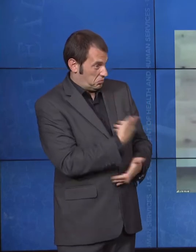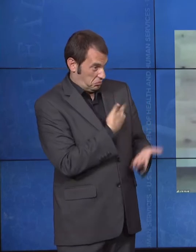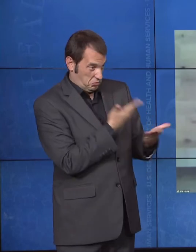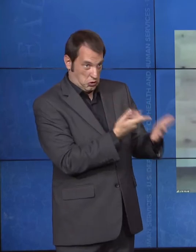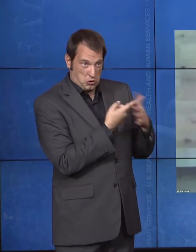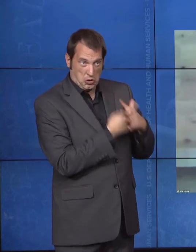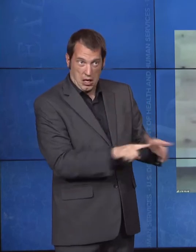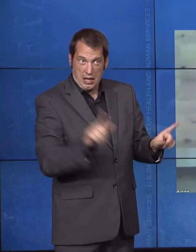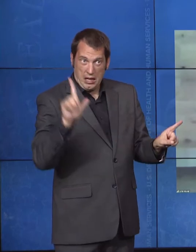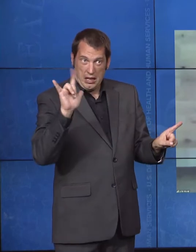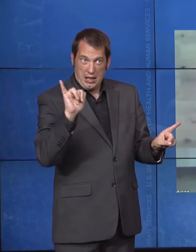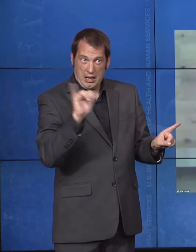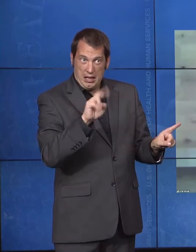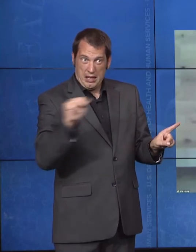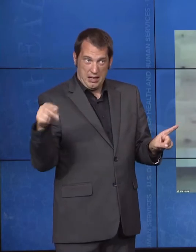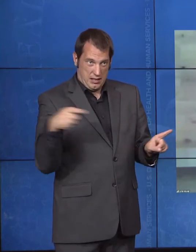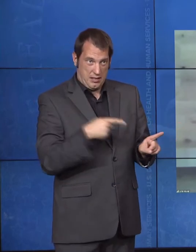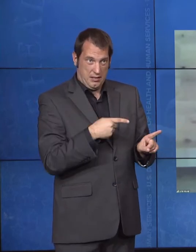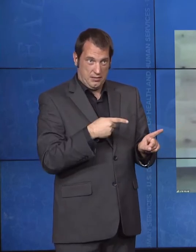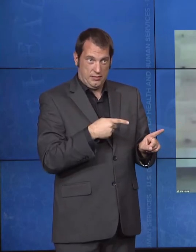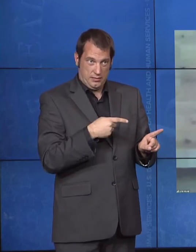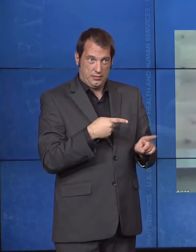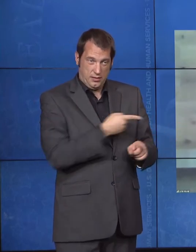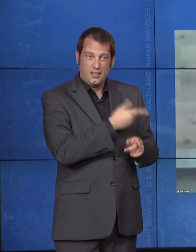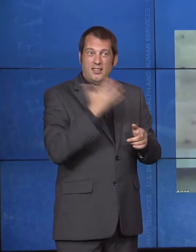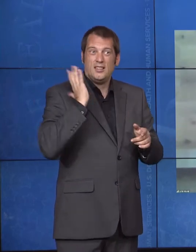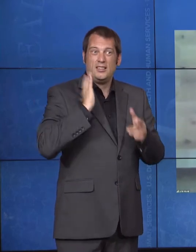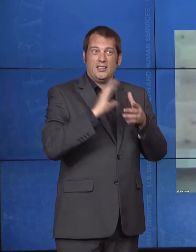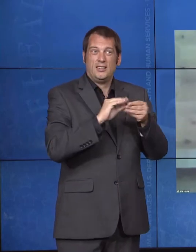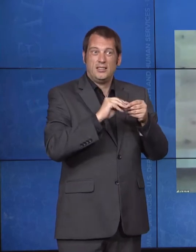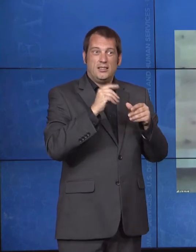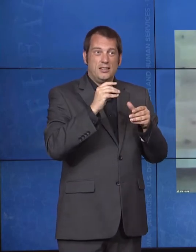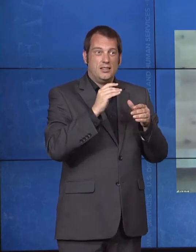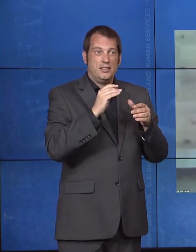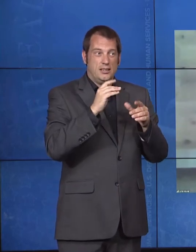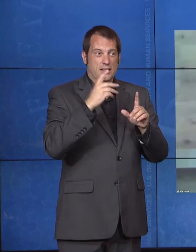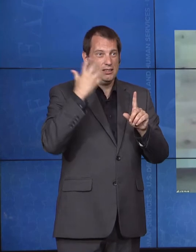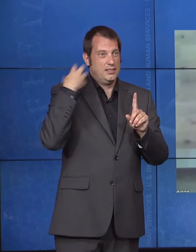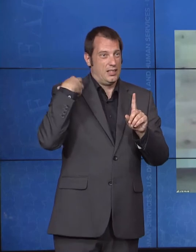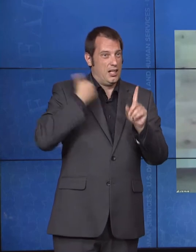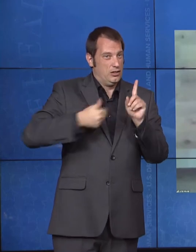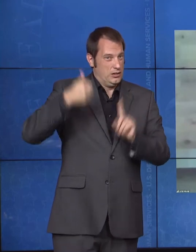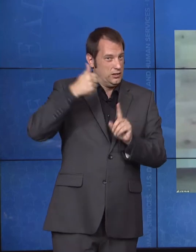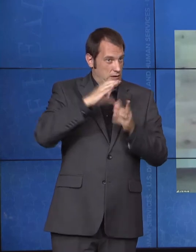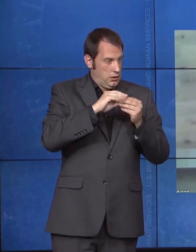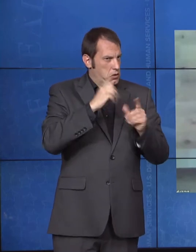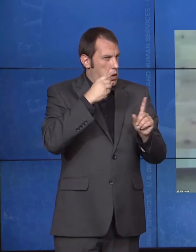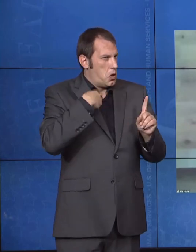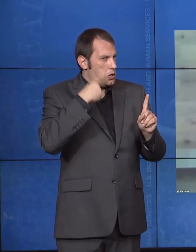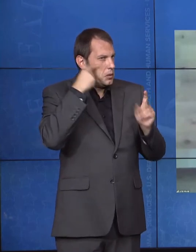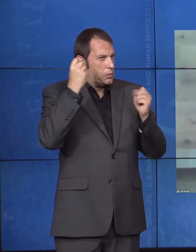many people know, that we have looked across the lifespan at all of the barriers and opportunities